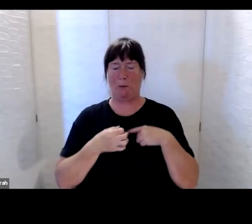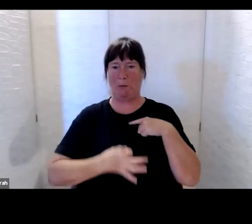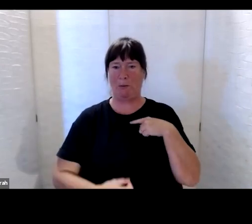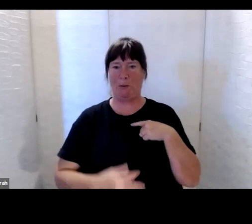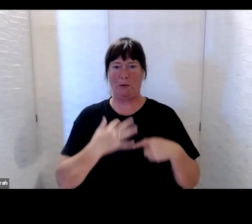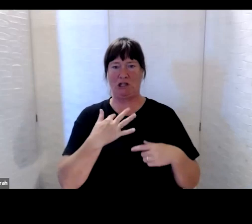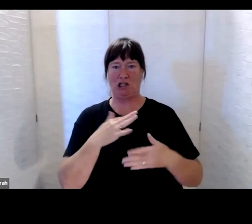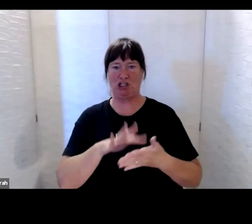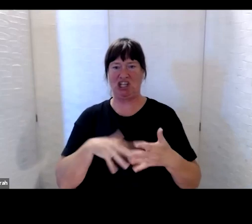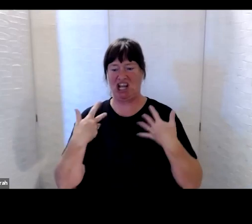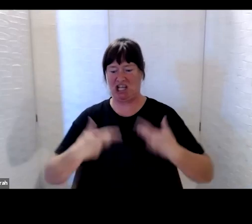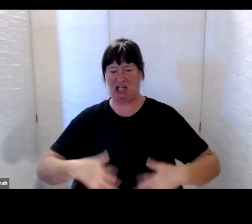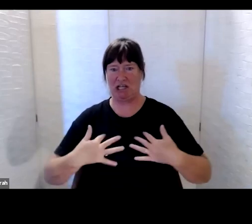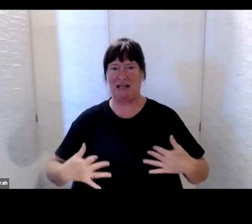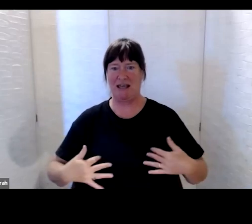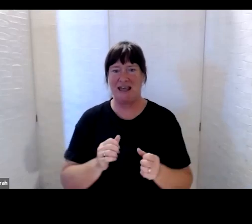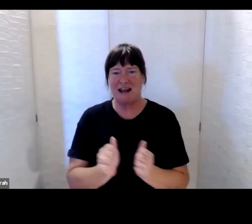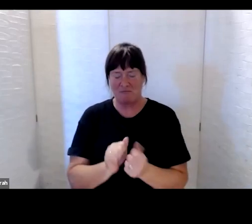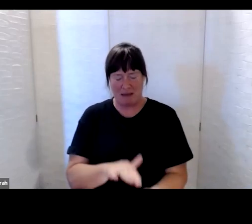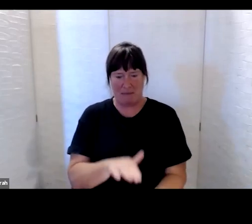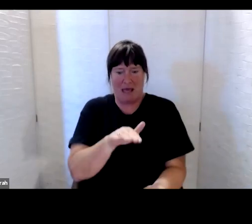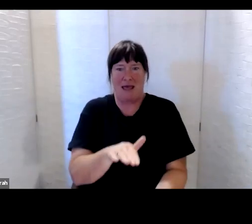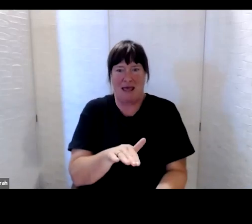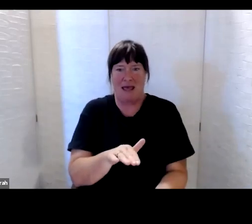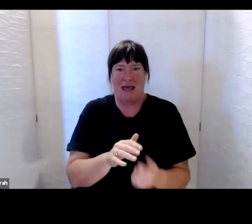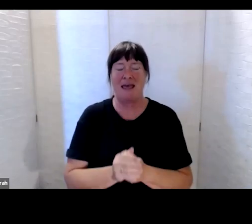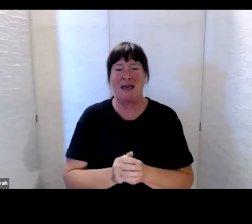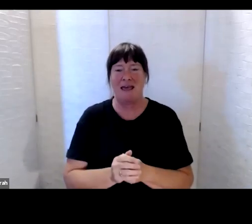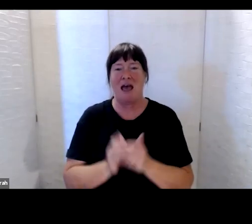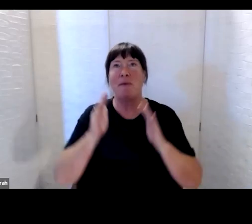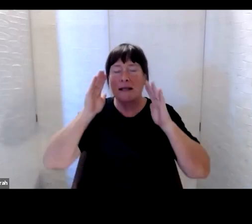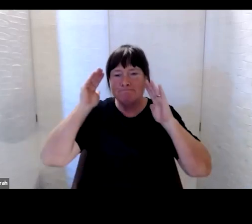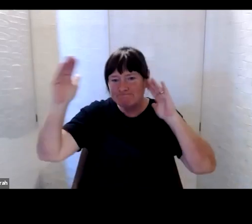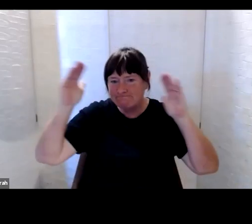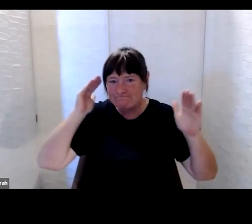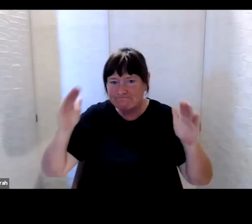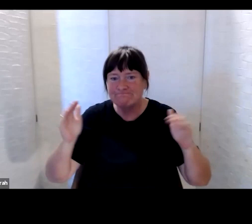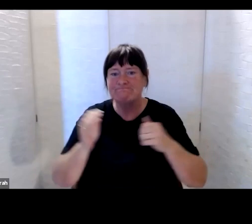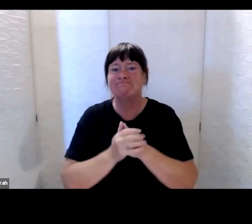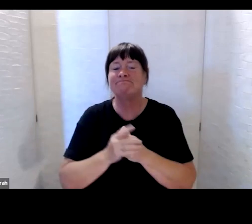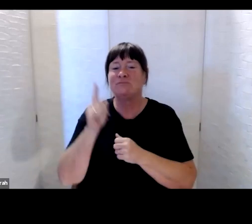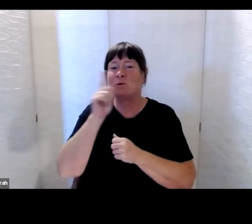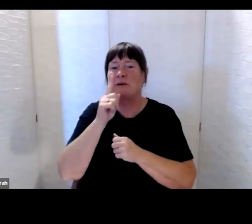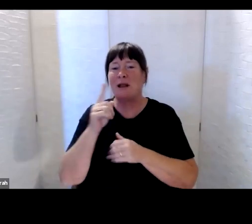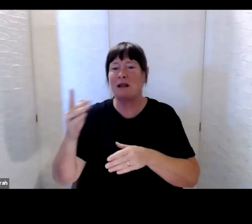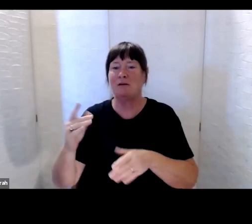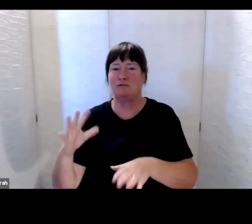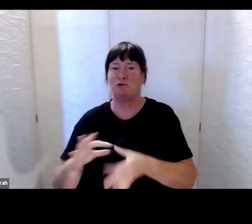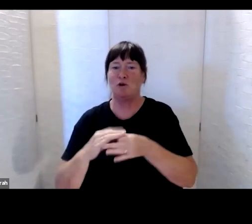and I’ve got lots of notes in front of me and a big mihi out to all those people that are on the Zoom call who have actually been participating